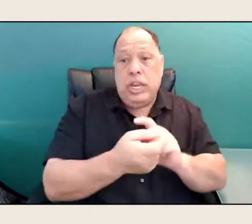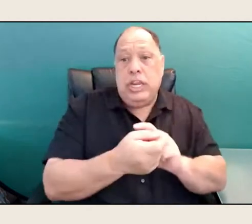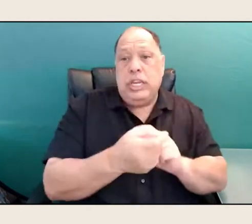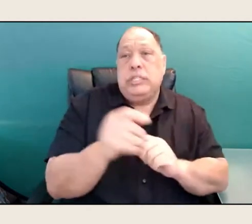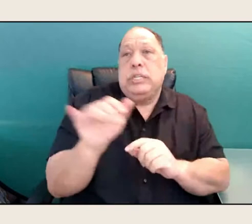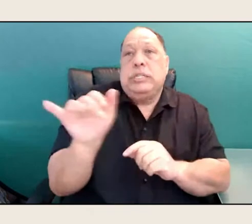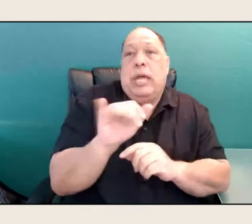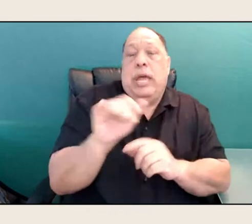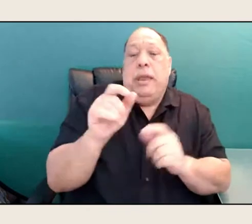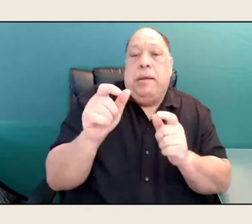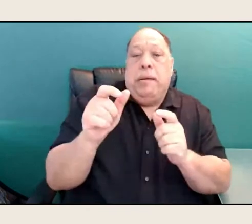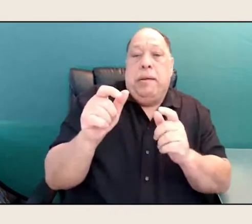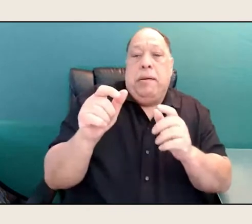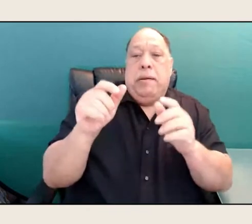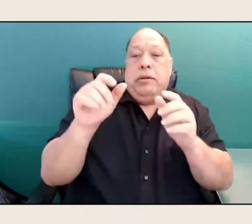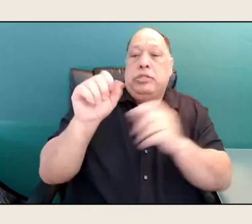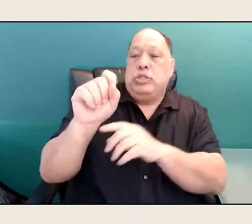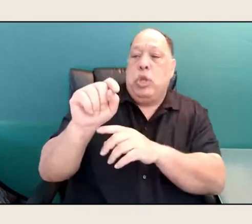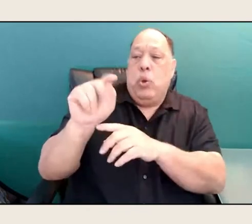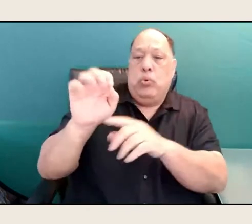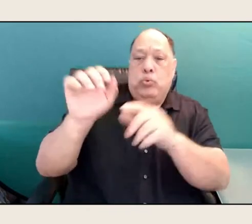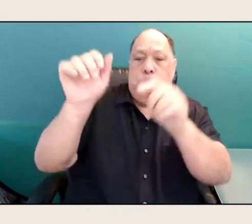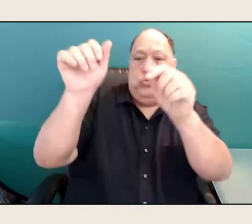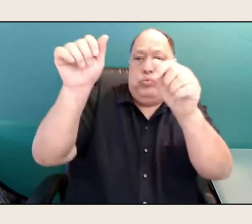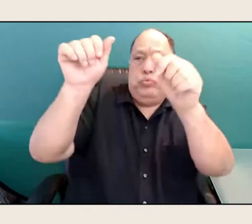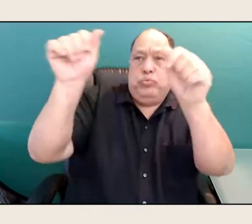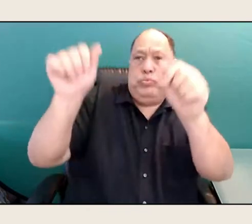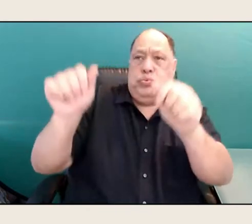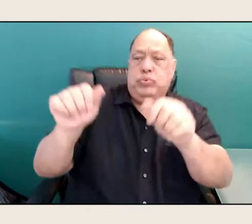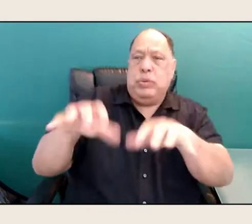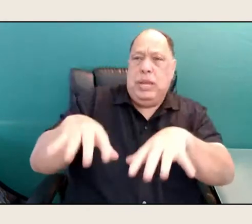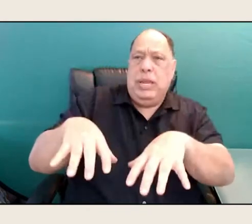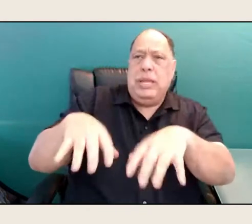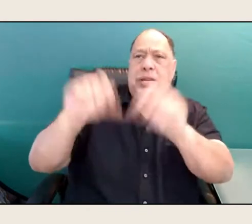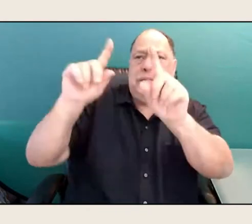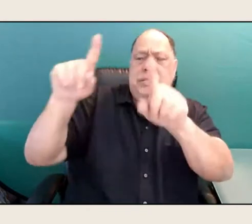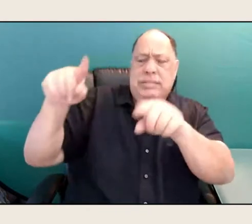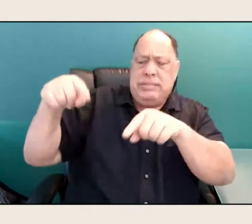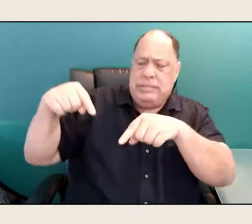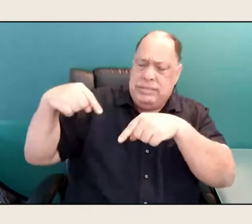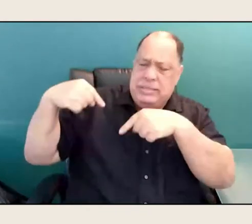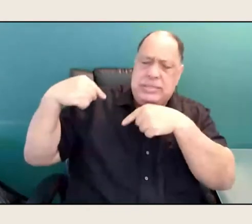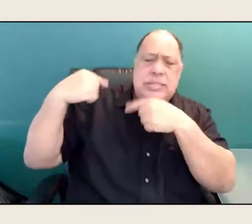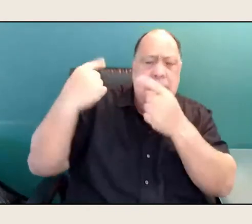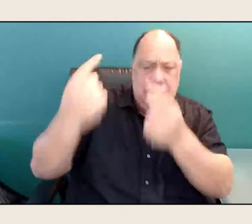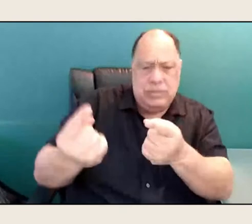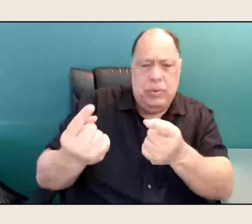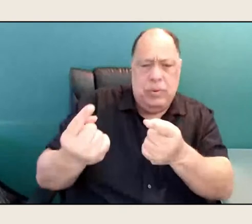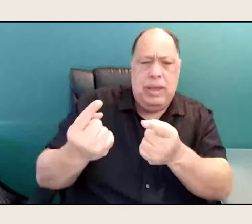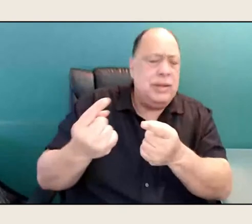It takes a while. The changes aren't always